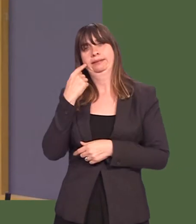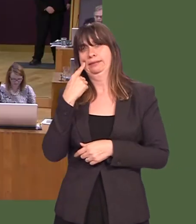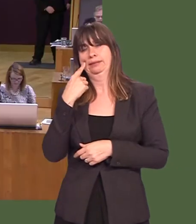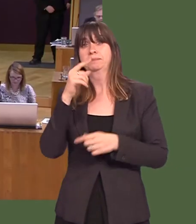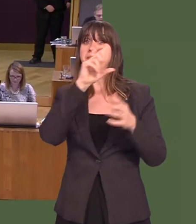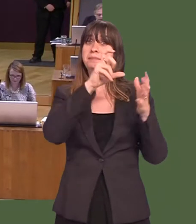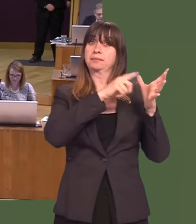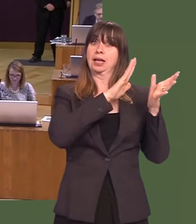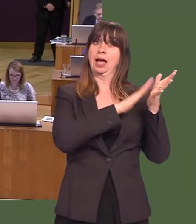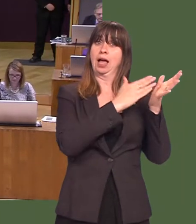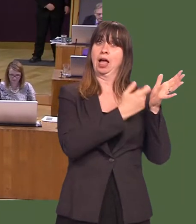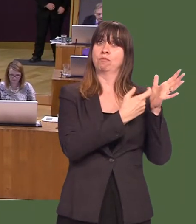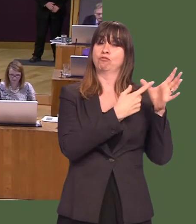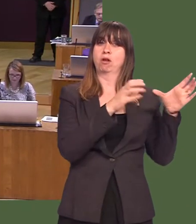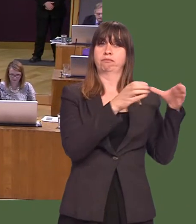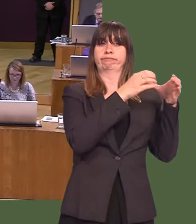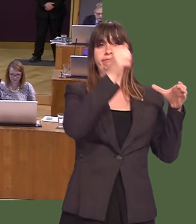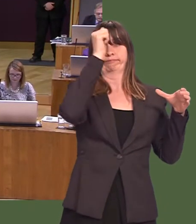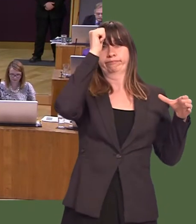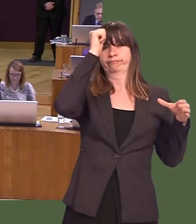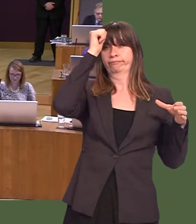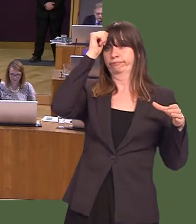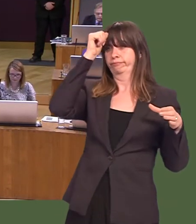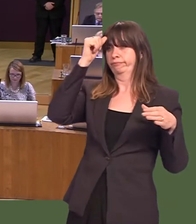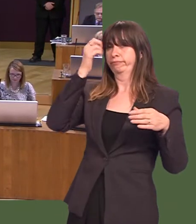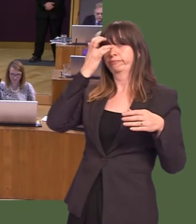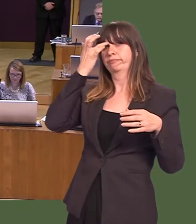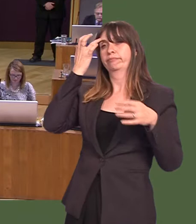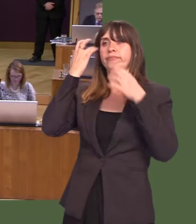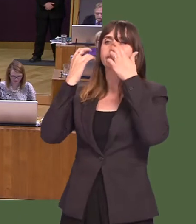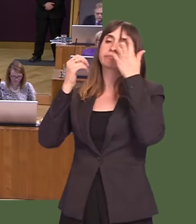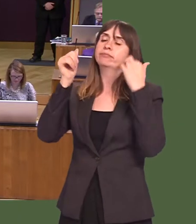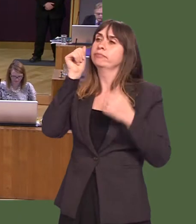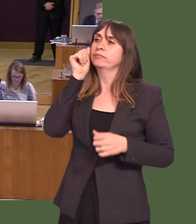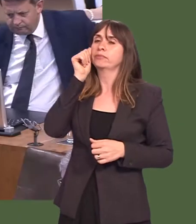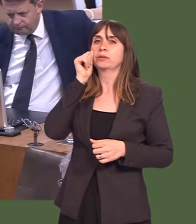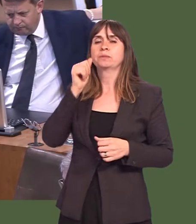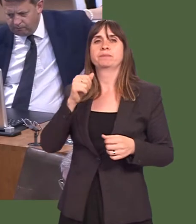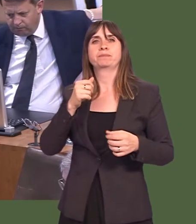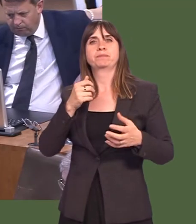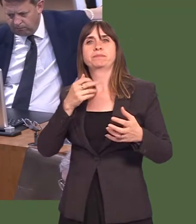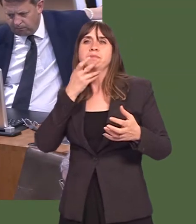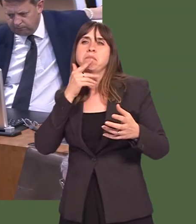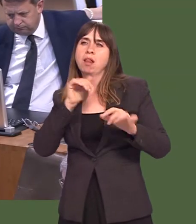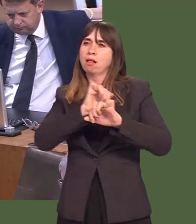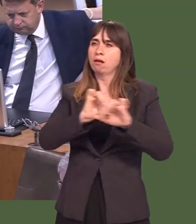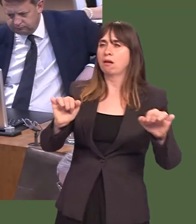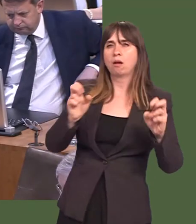We know, and even CAMRA itself recognises, there are still too many pubs, given peopleís current social habits.